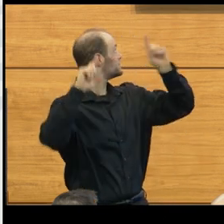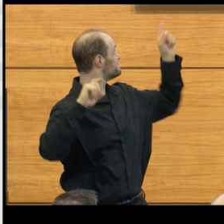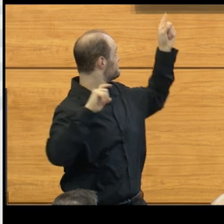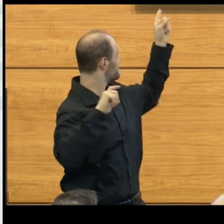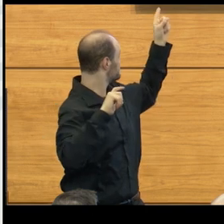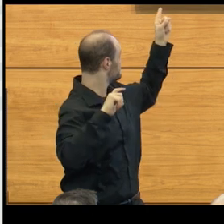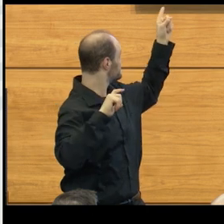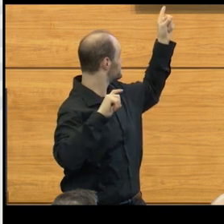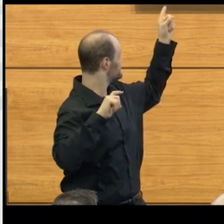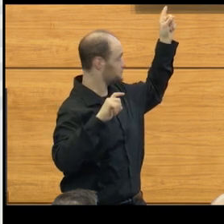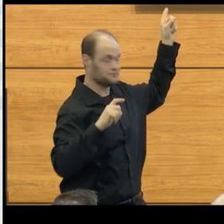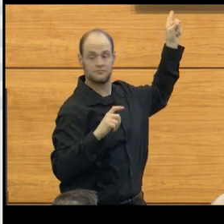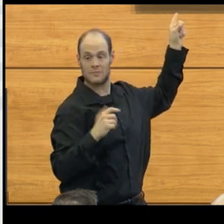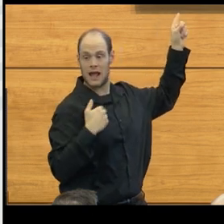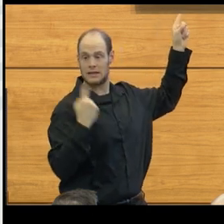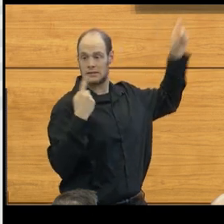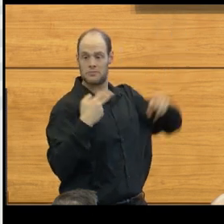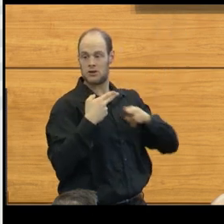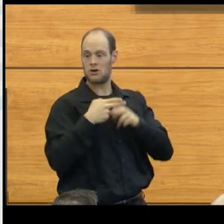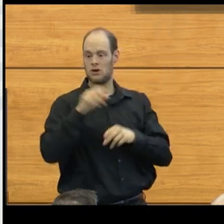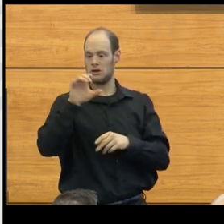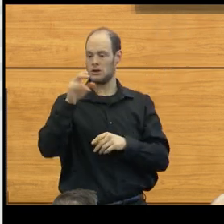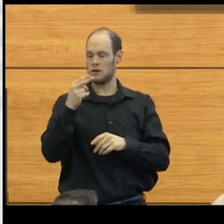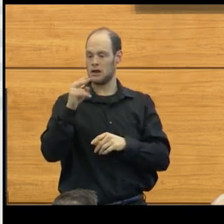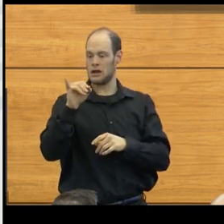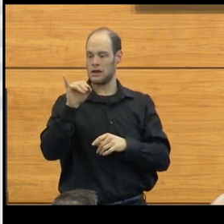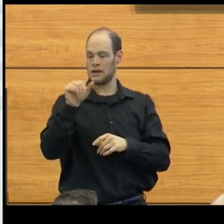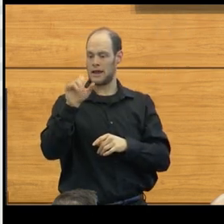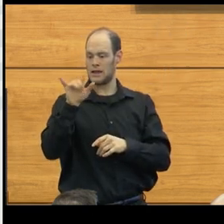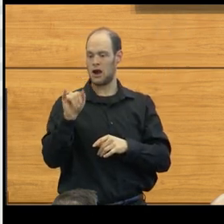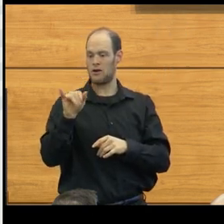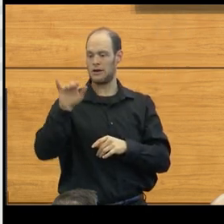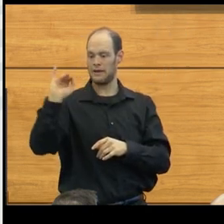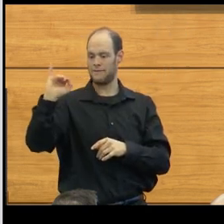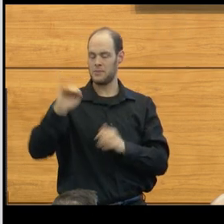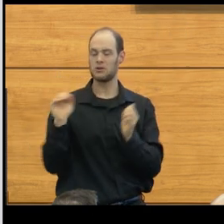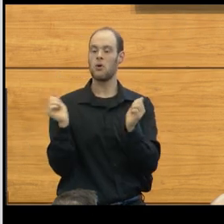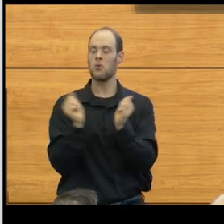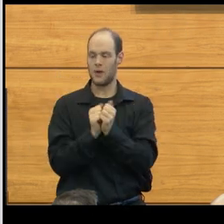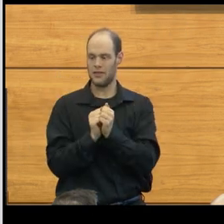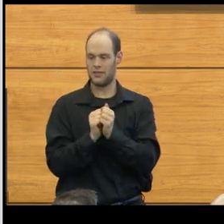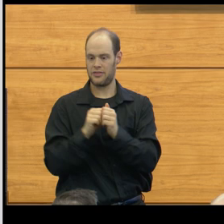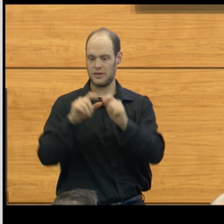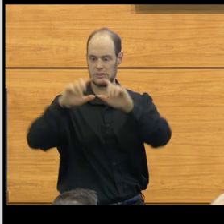So she's got a thing that we'd call a chiari malformation with a syrinx cavity.